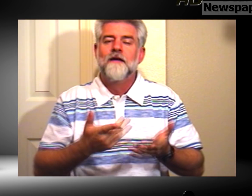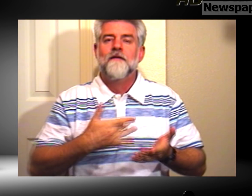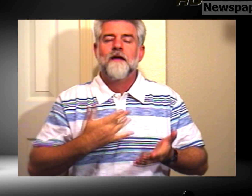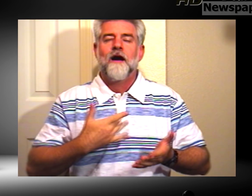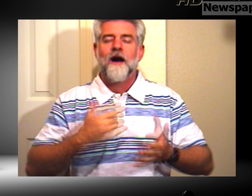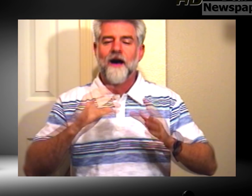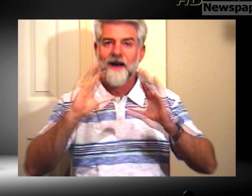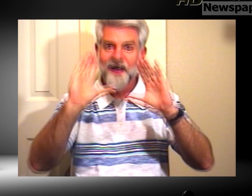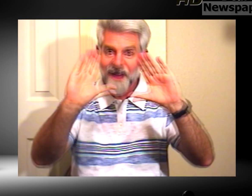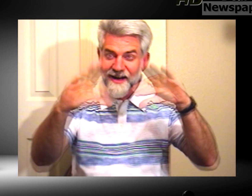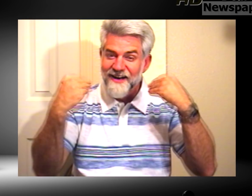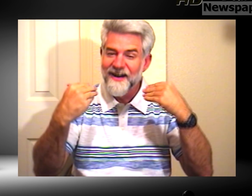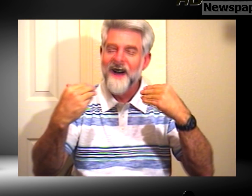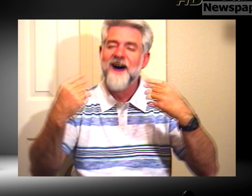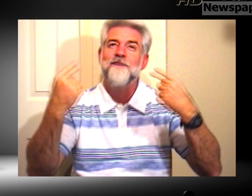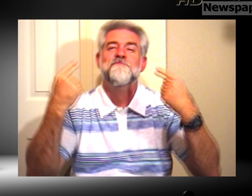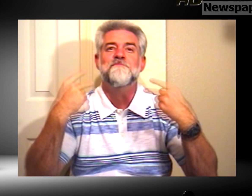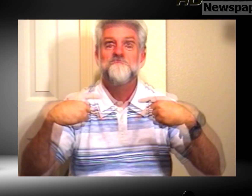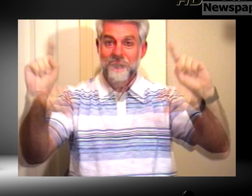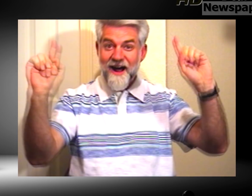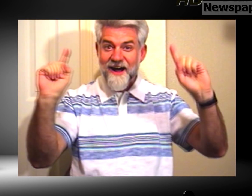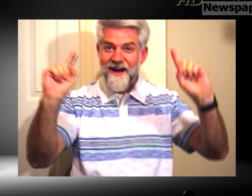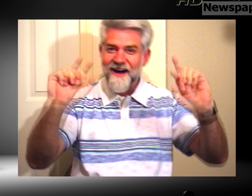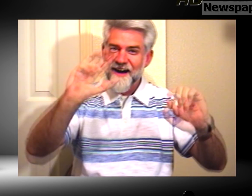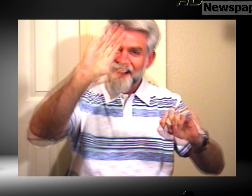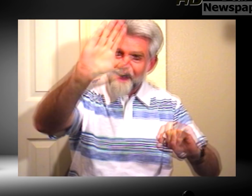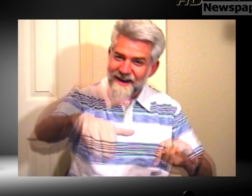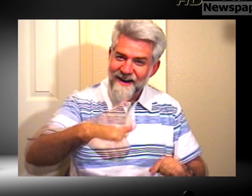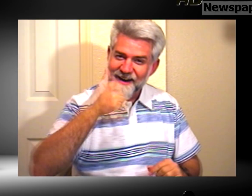You will feel much better with a smile on your face after you forgive people, alright?